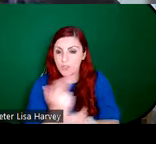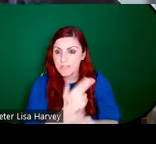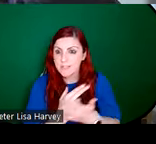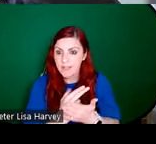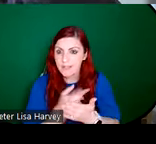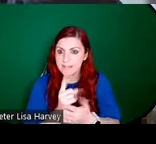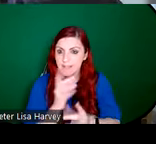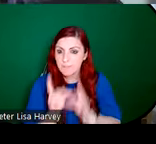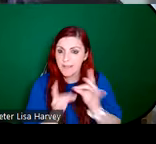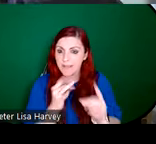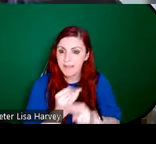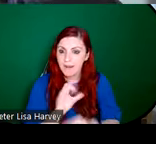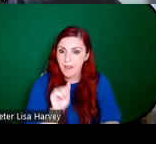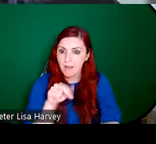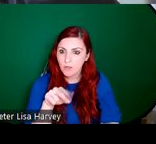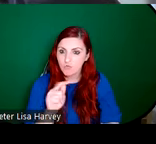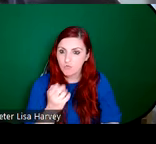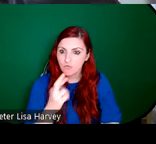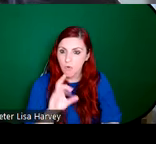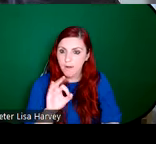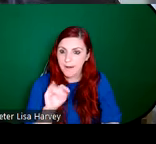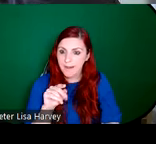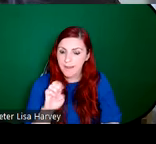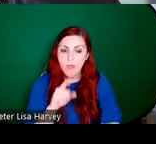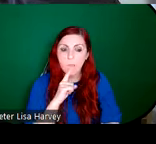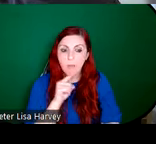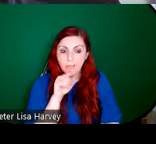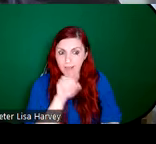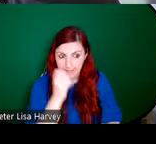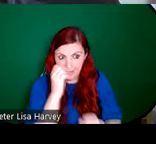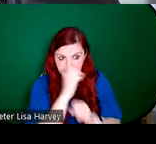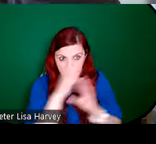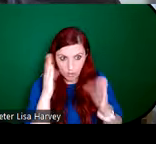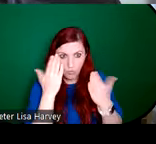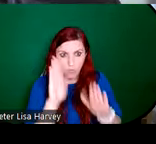Ghloine. And the detail particularly of the young St. John the Baptist in the